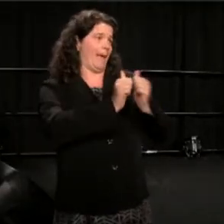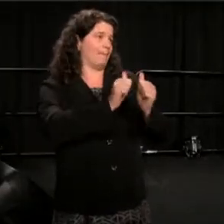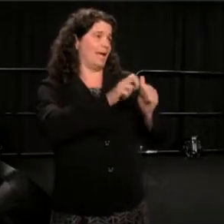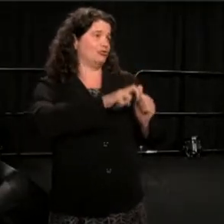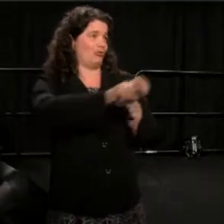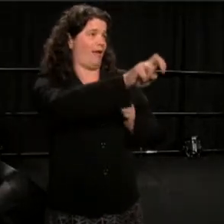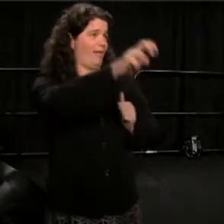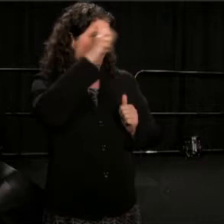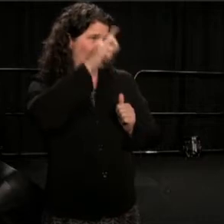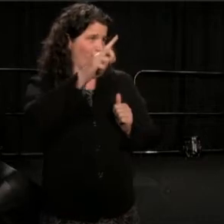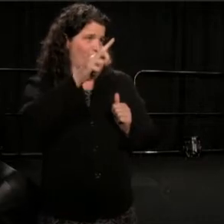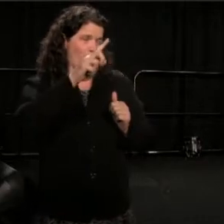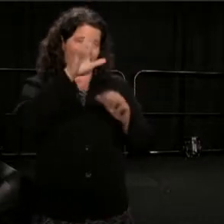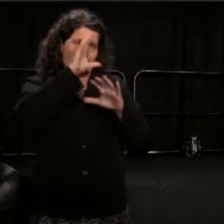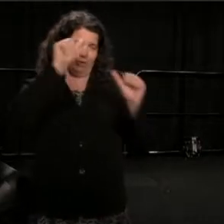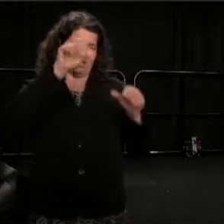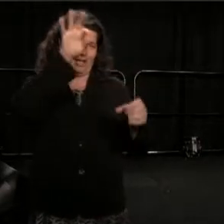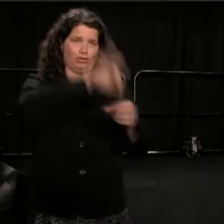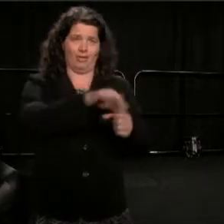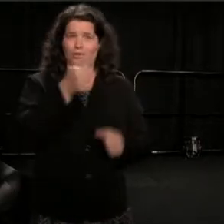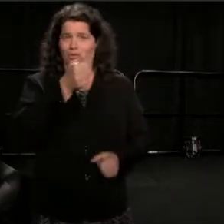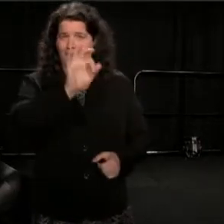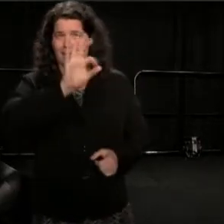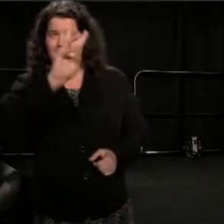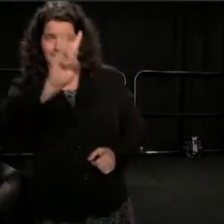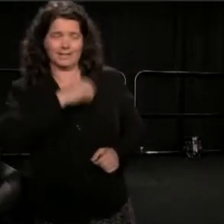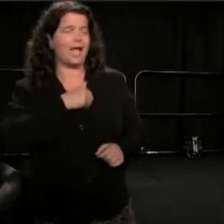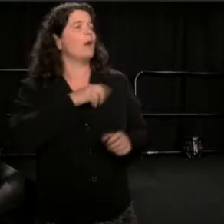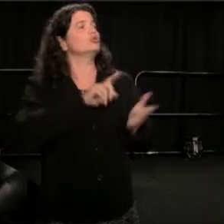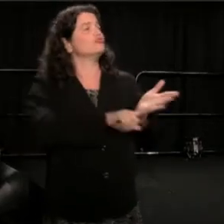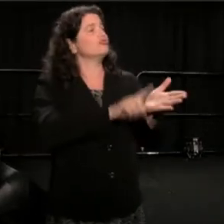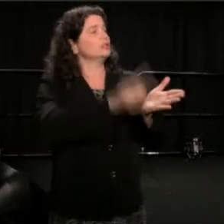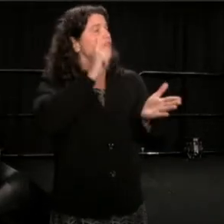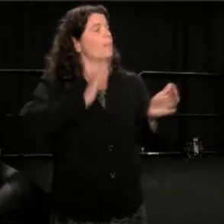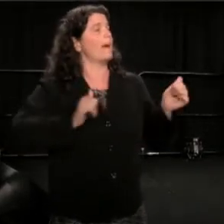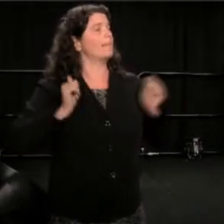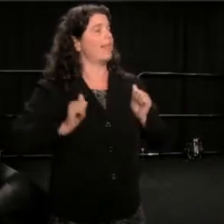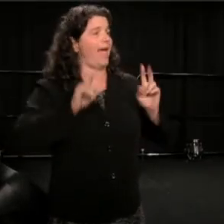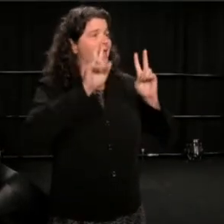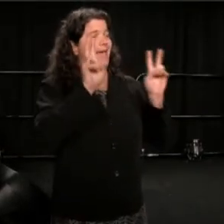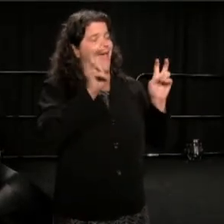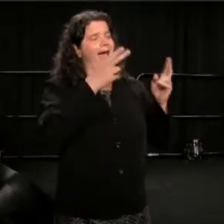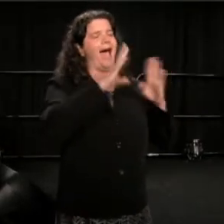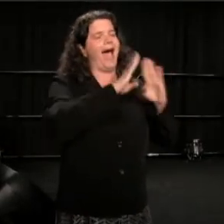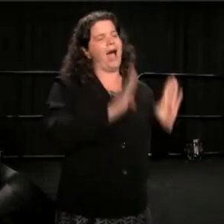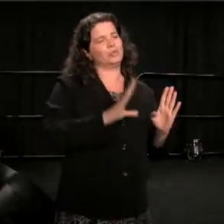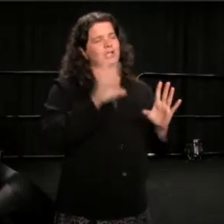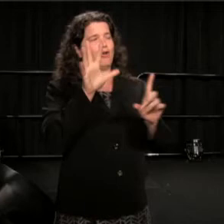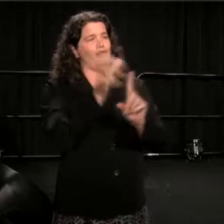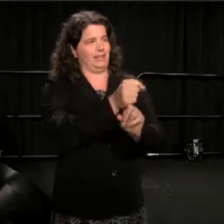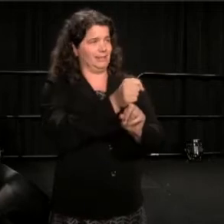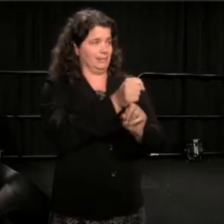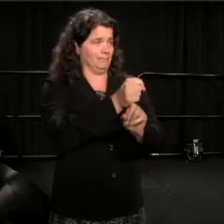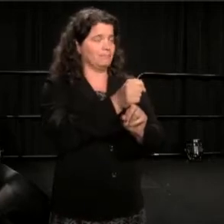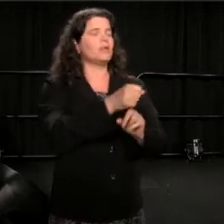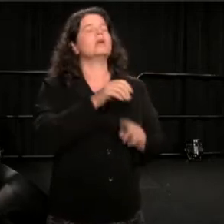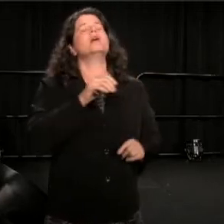the summer and fall of 1996, doing research for my play: House Arrest, commissioned by the Reeler Stage,